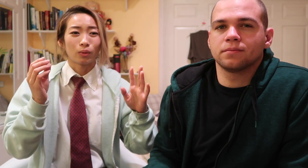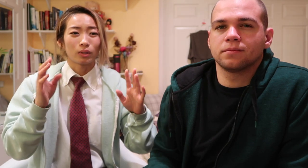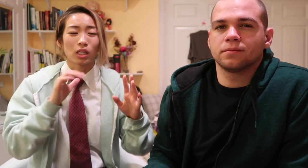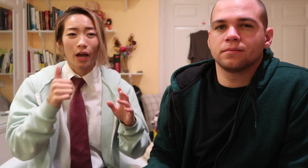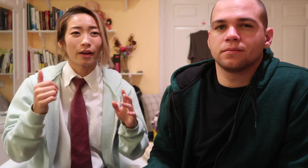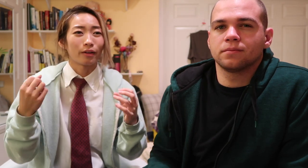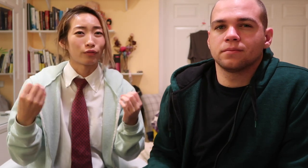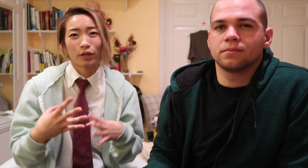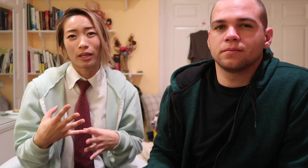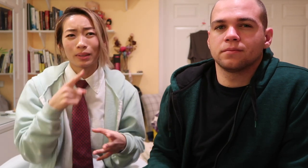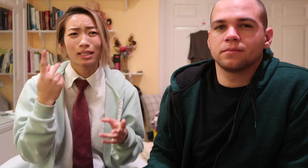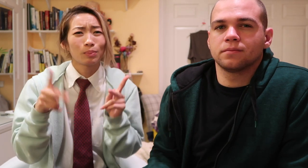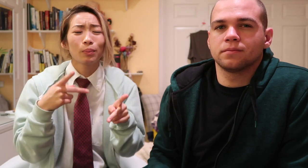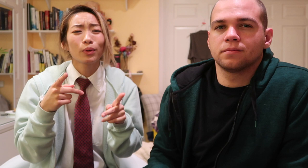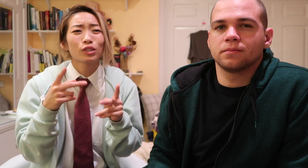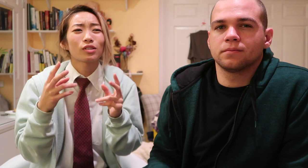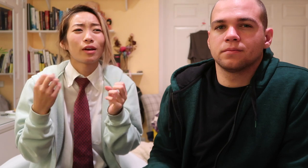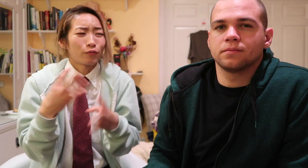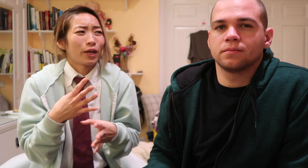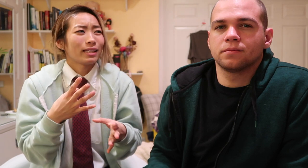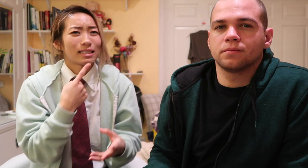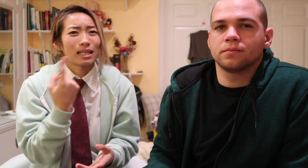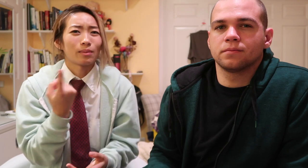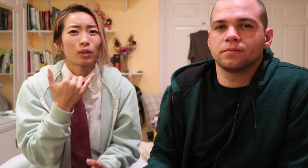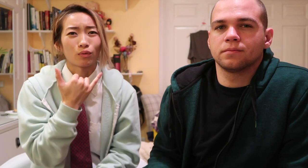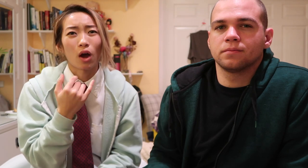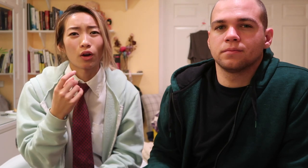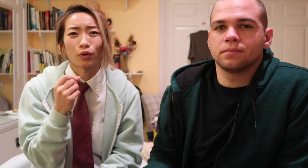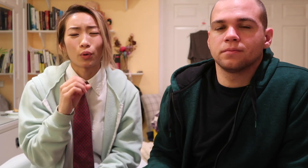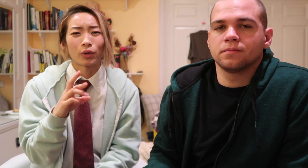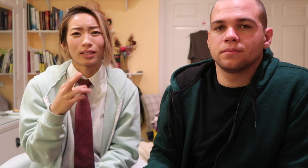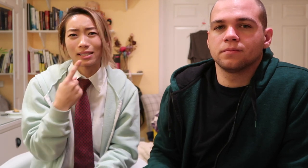not afraid because people are just afraid say something wrong or to say